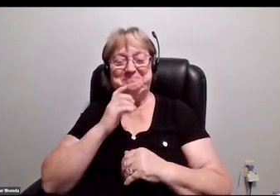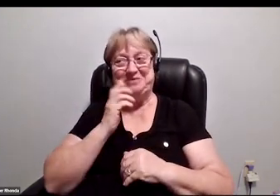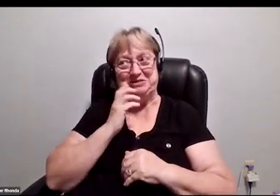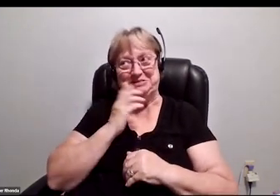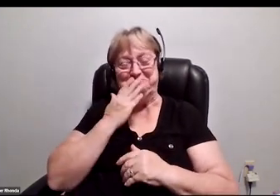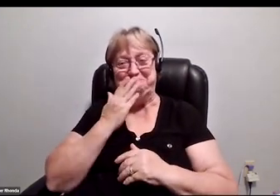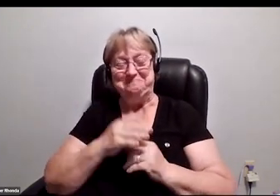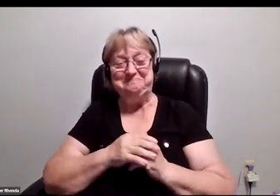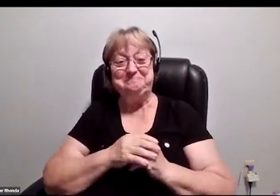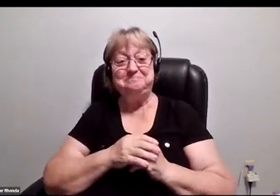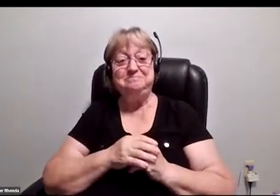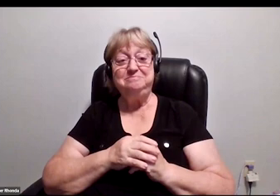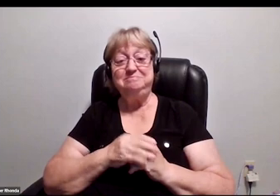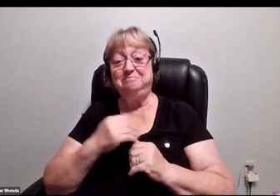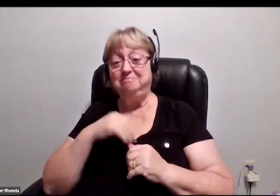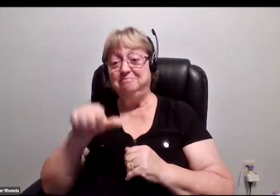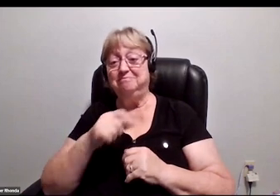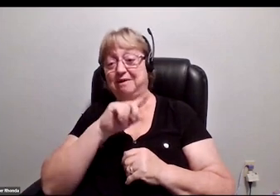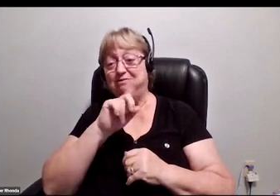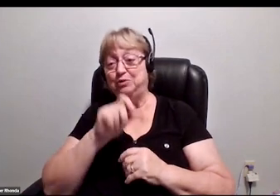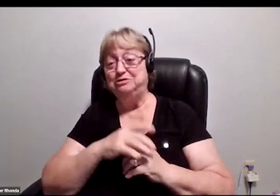Thank you. We have another question here